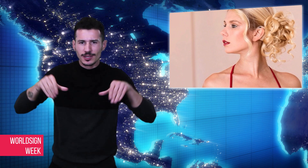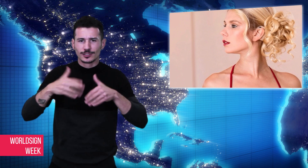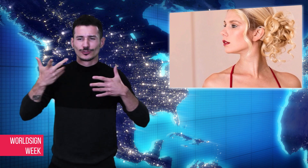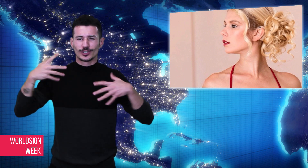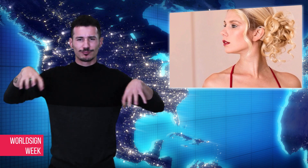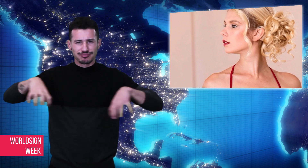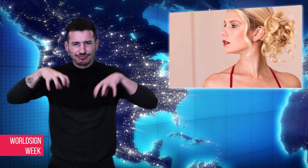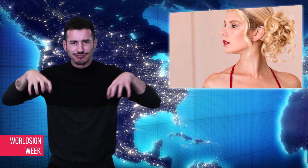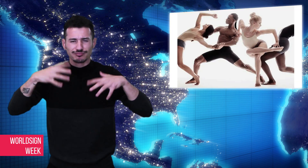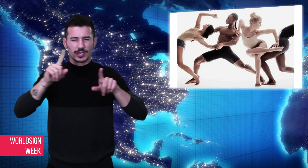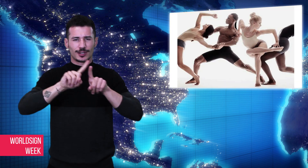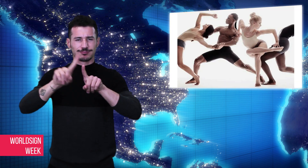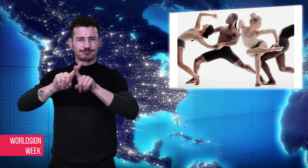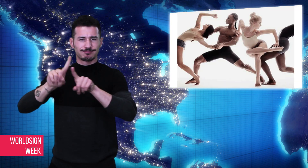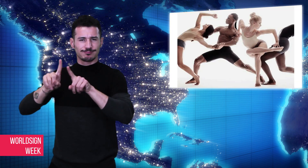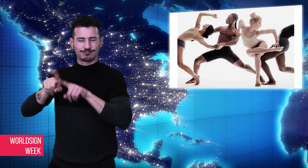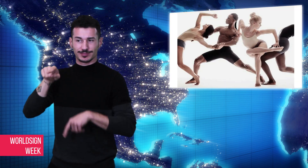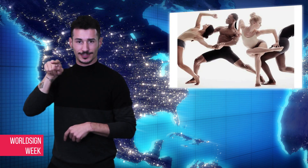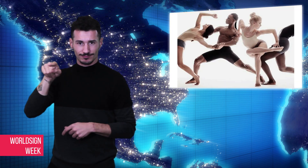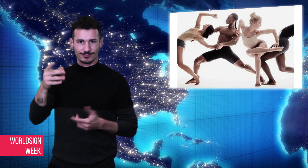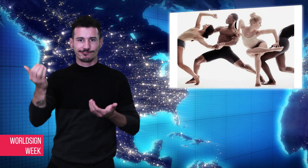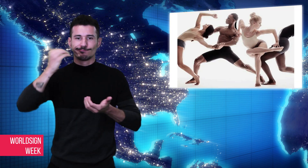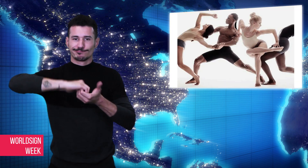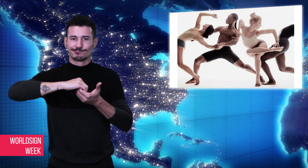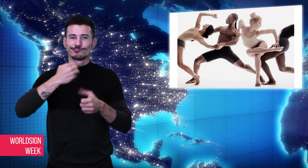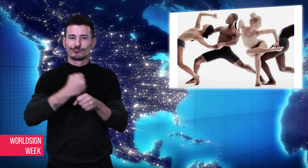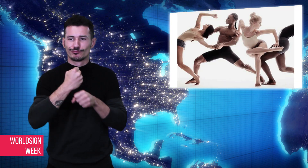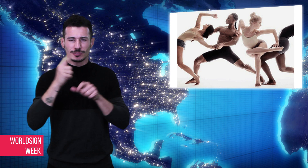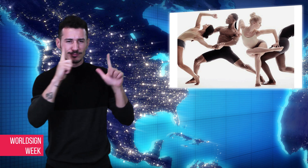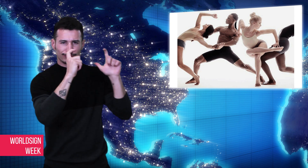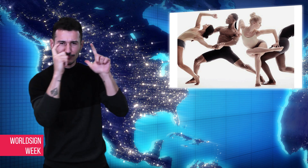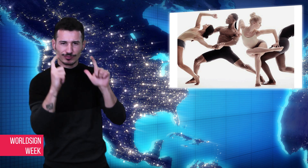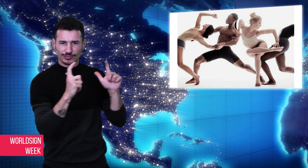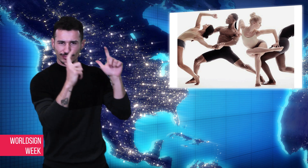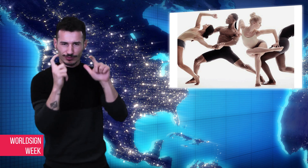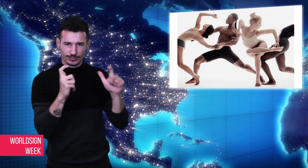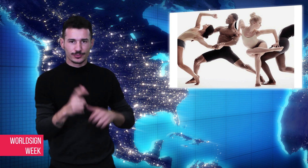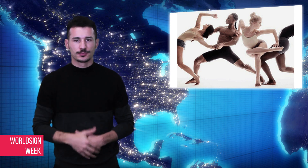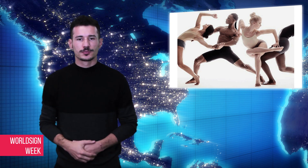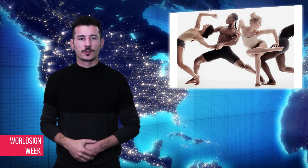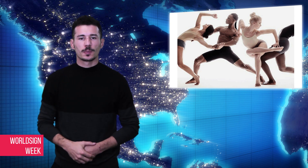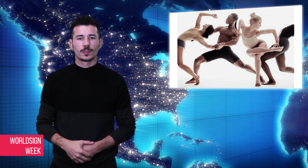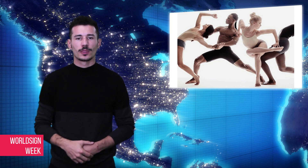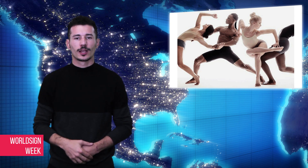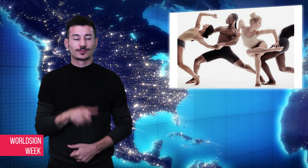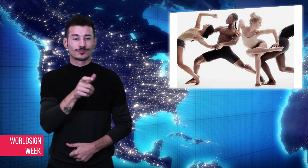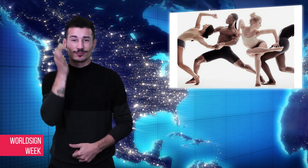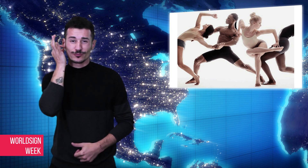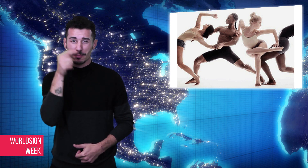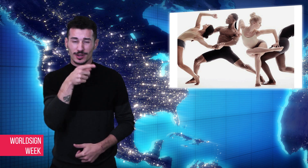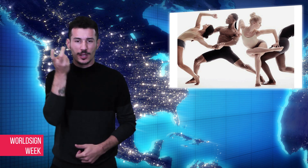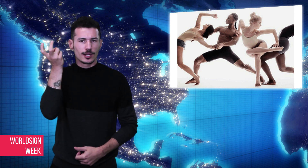cochlear implant in 1992 when she was